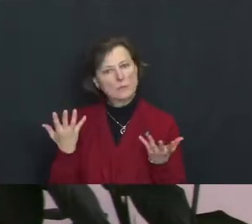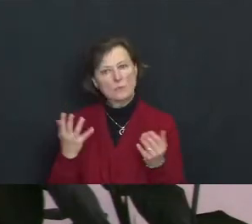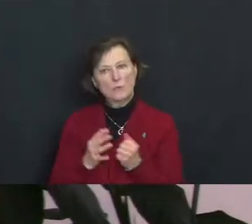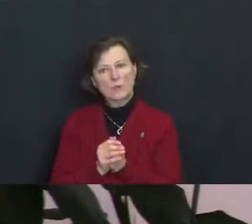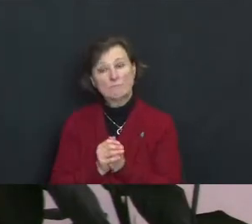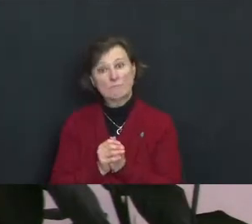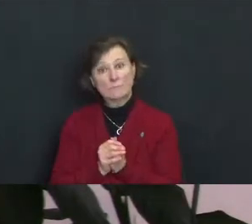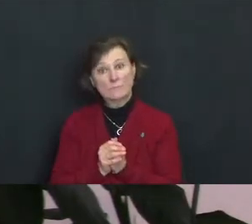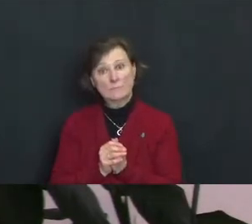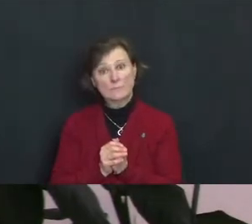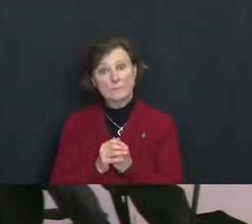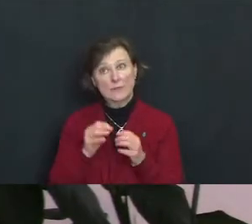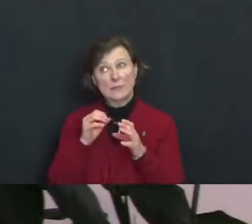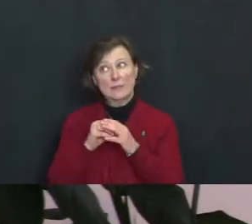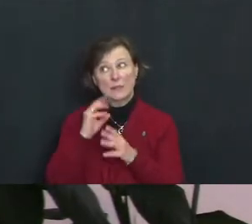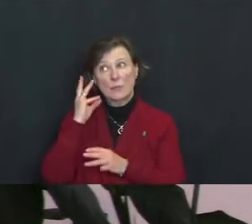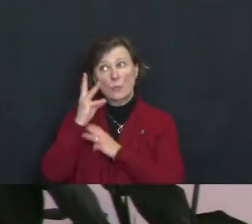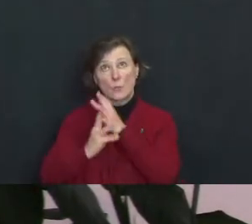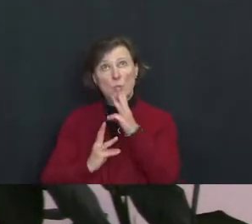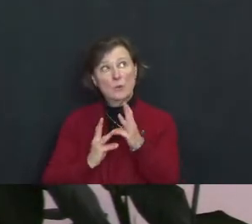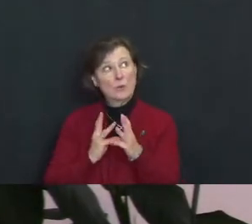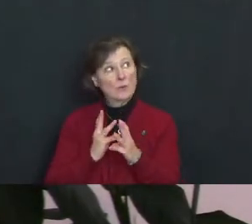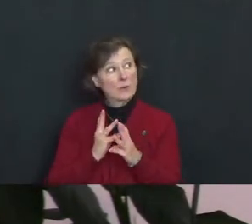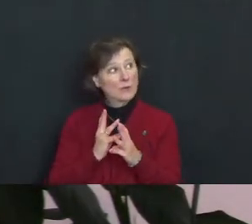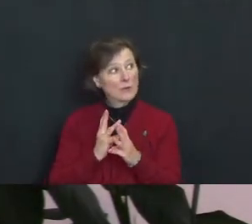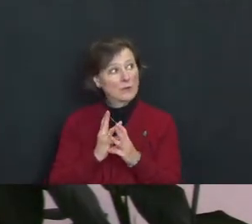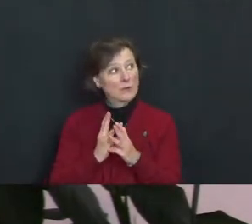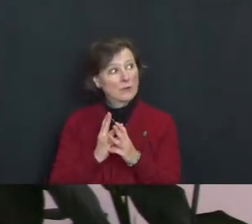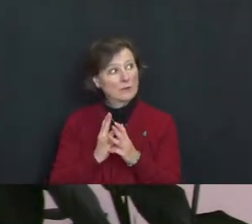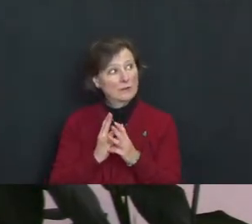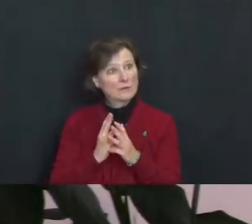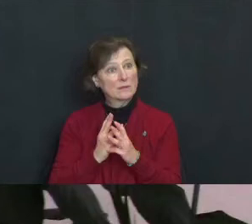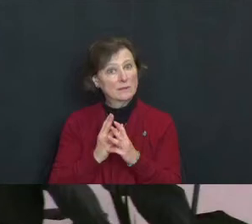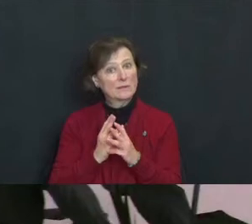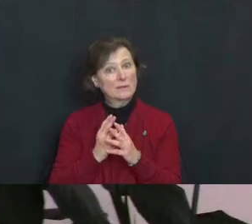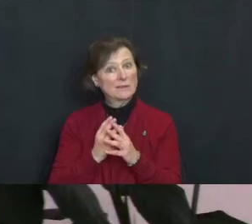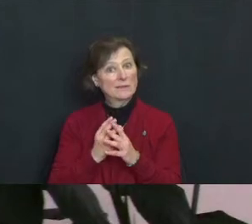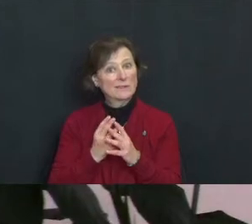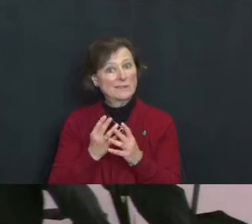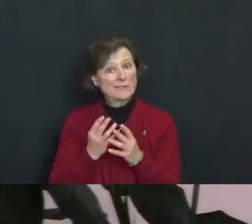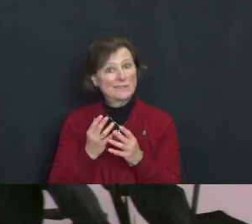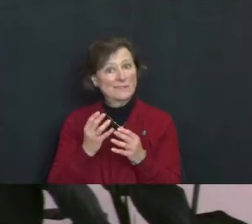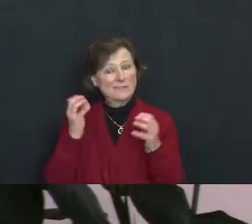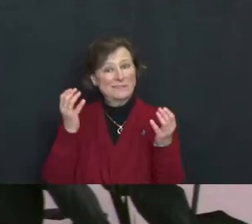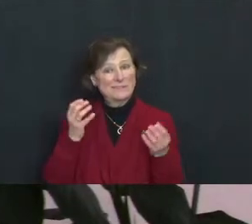in the world saying relatively speaking, “I’m one of the rich ones, I’m one of the rich